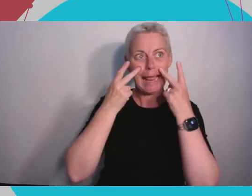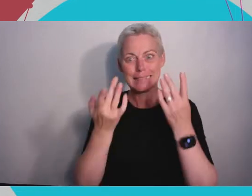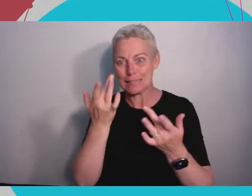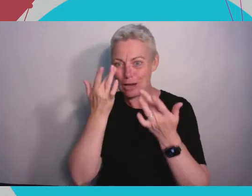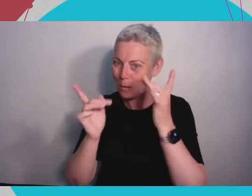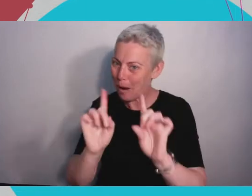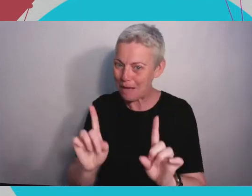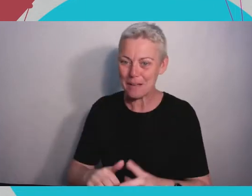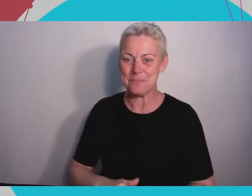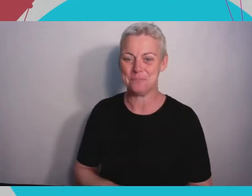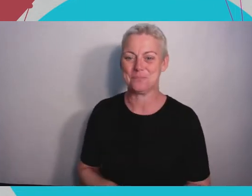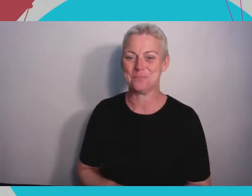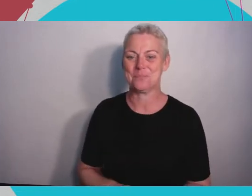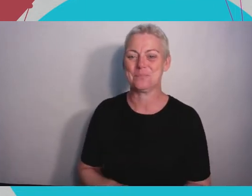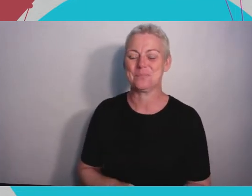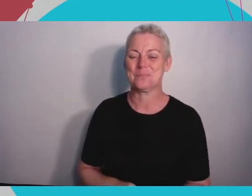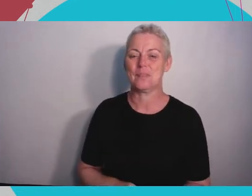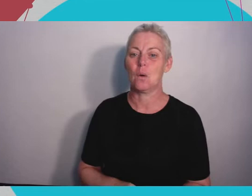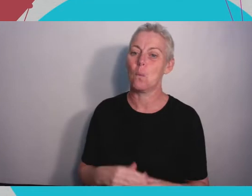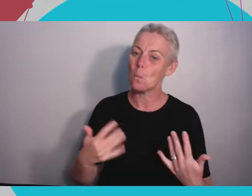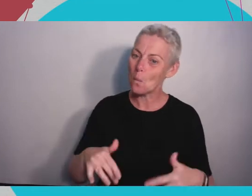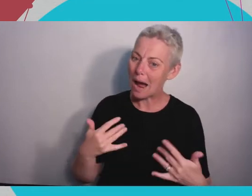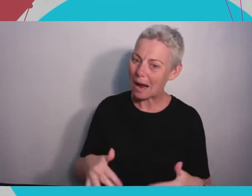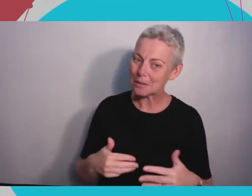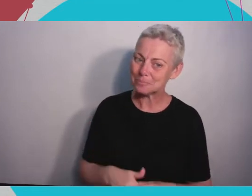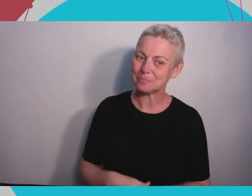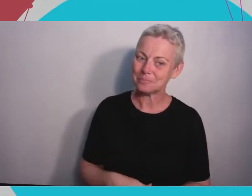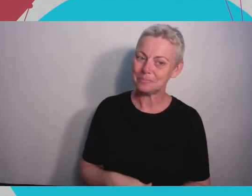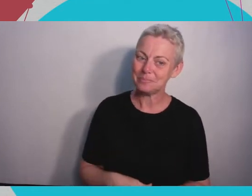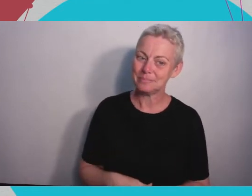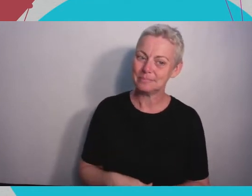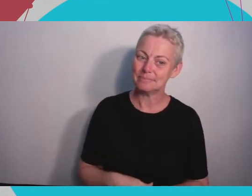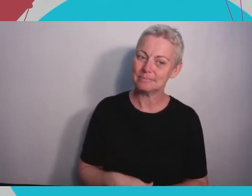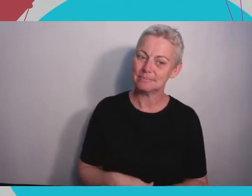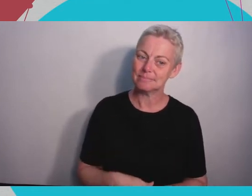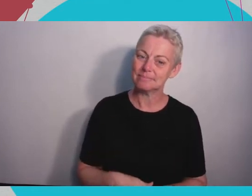piece a bit more. What other start ups or companies have inspired you?